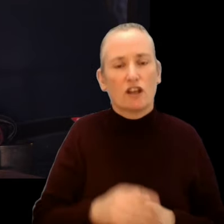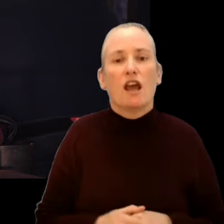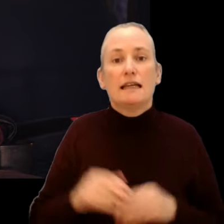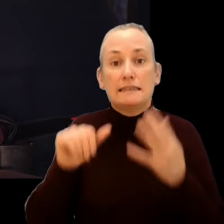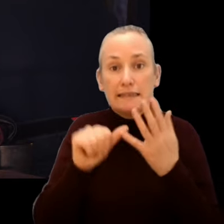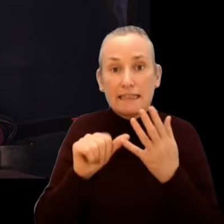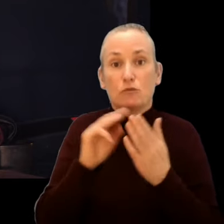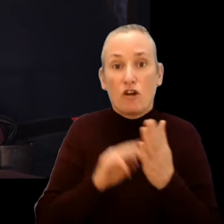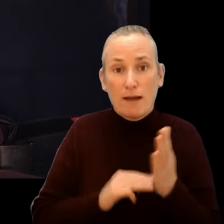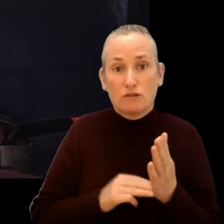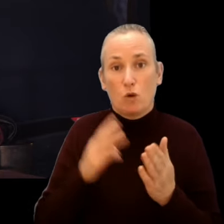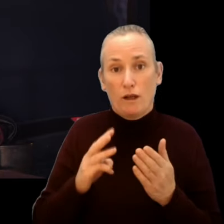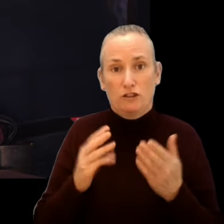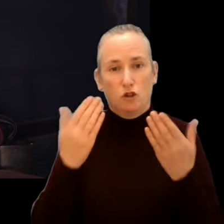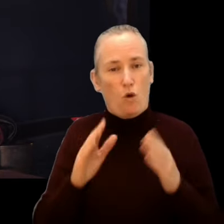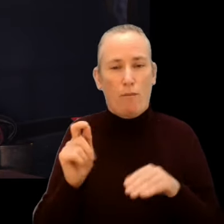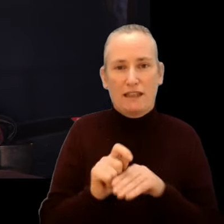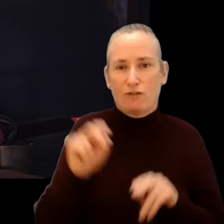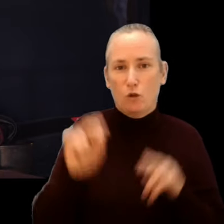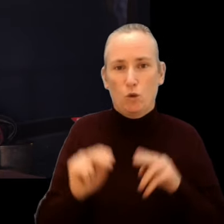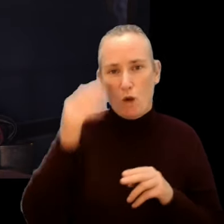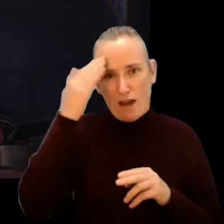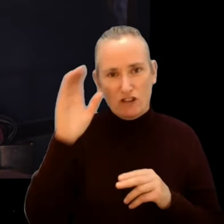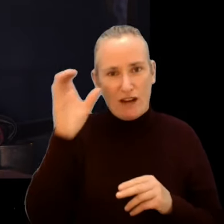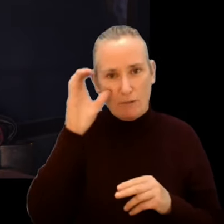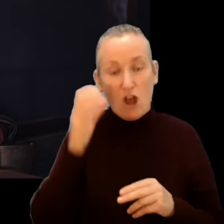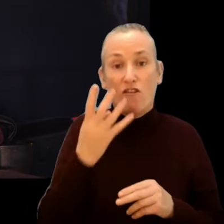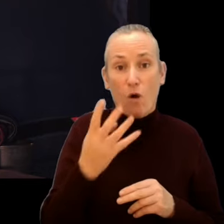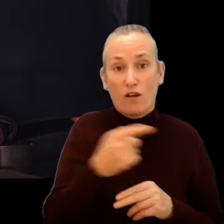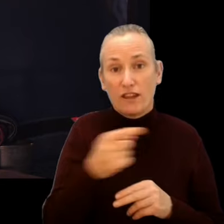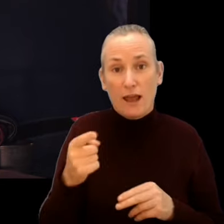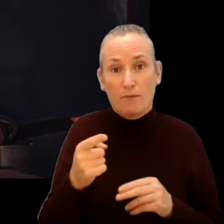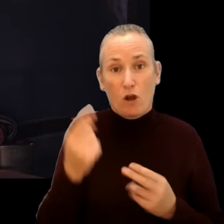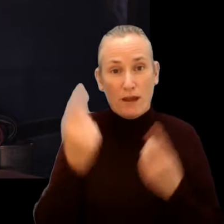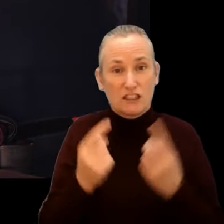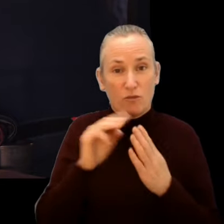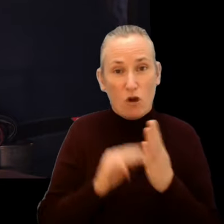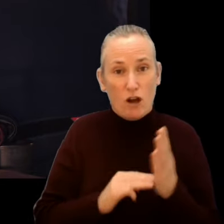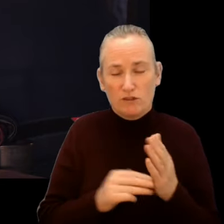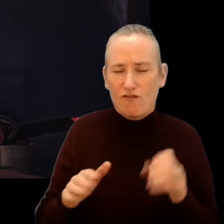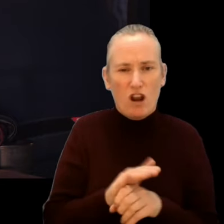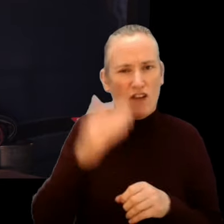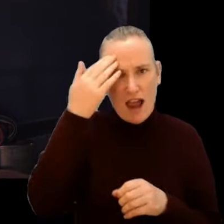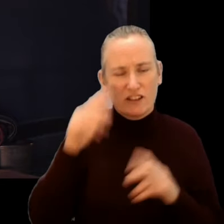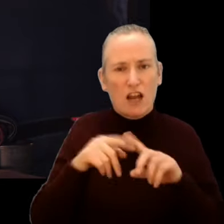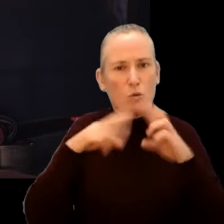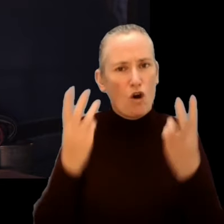Over six programmes we will present the best of new Irish work, with four of those, competitive programmes replete with Irish and World Premieres.